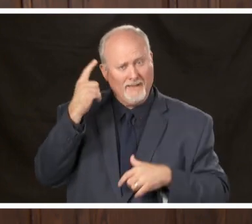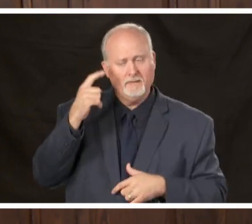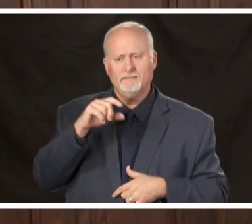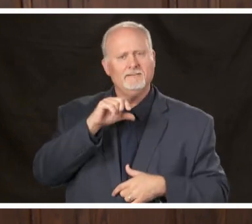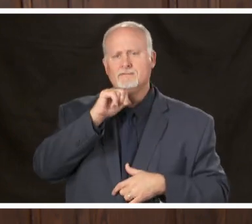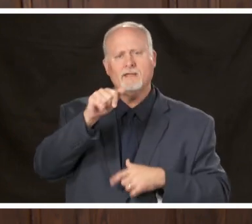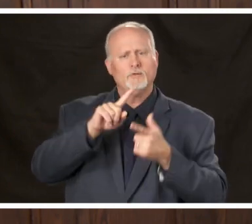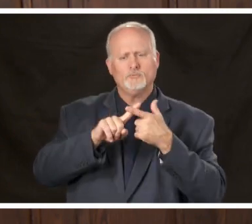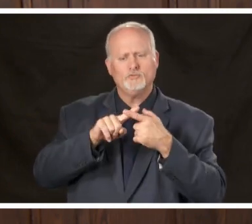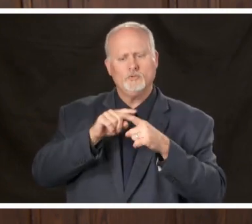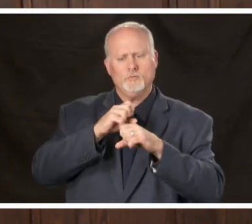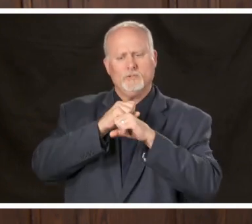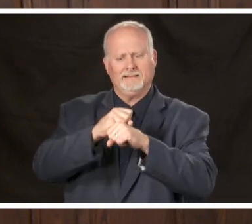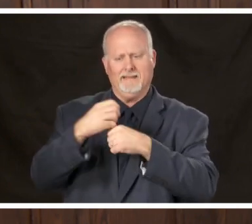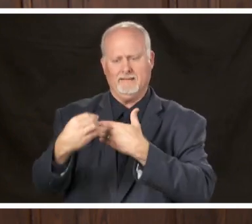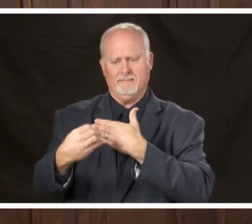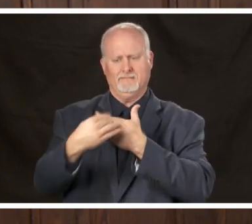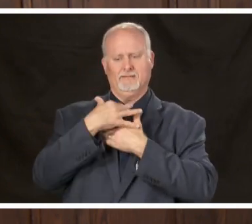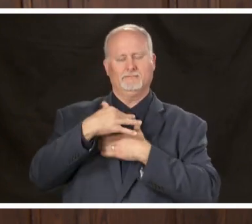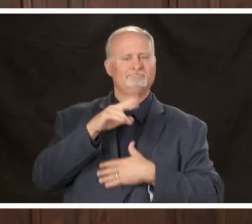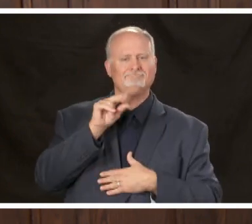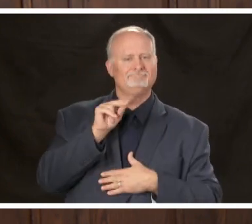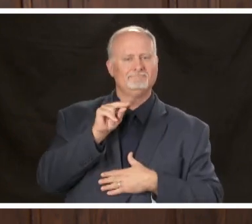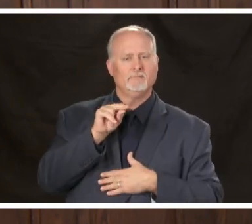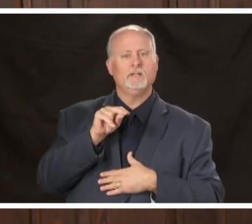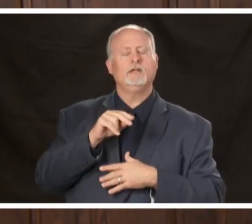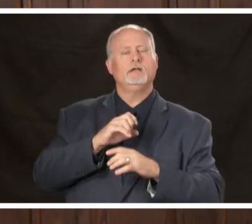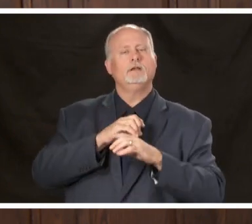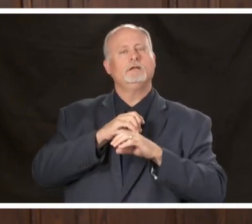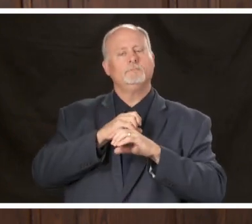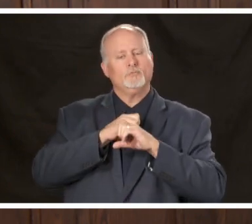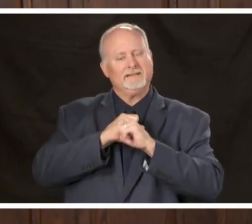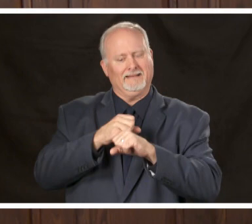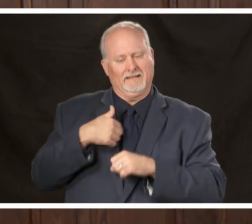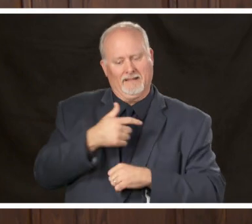protect ourselves from others it's to prevent us from spreading disease to